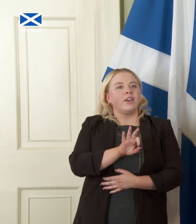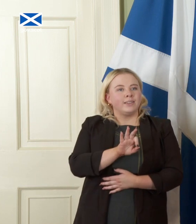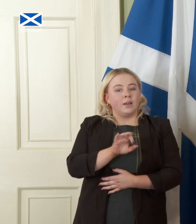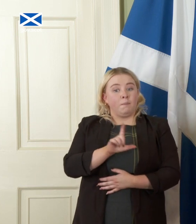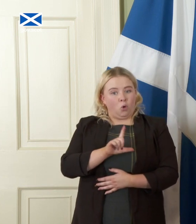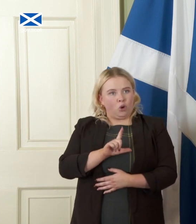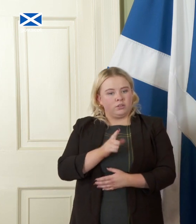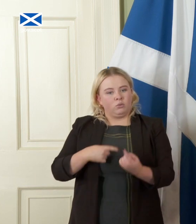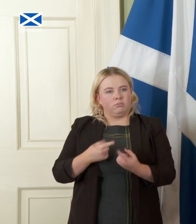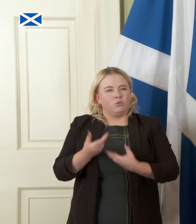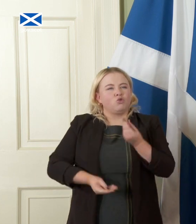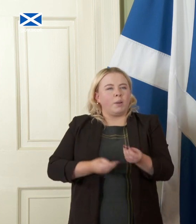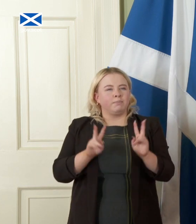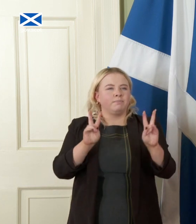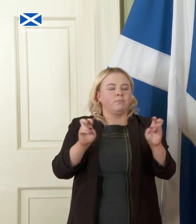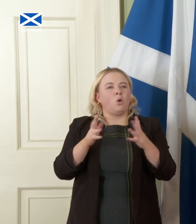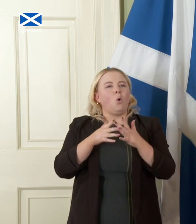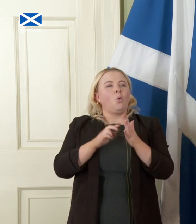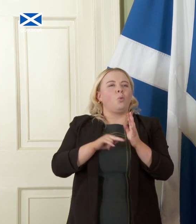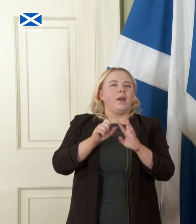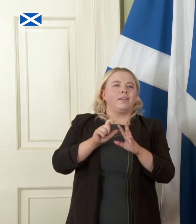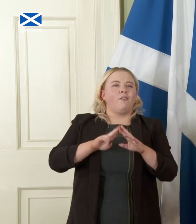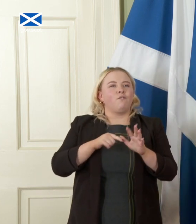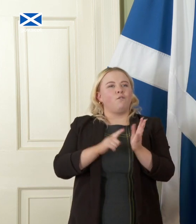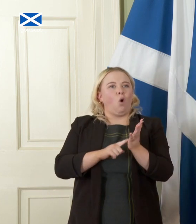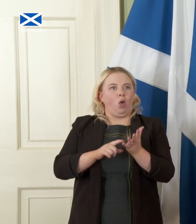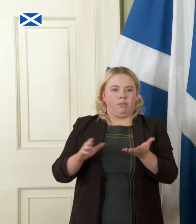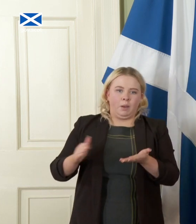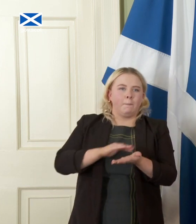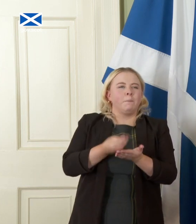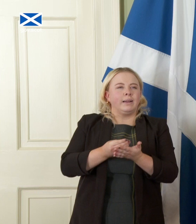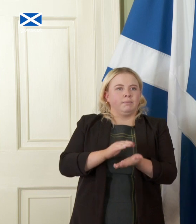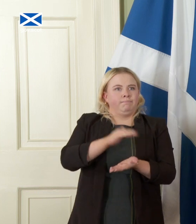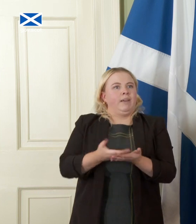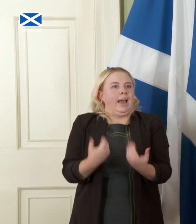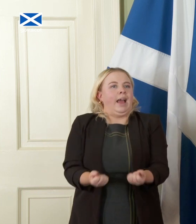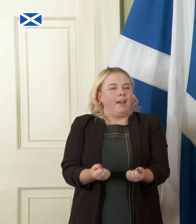we're describing here as a windfall oil and gas as we have learned in previous years is a volatile